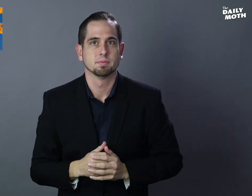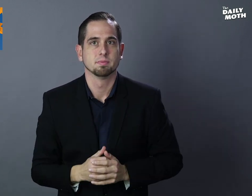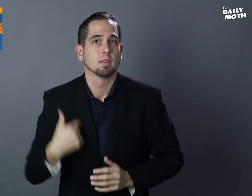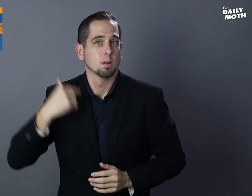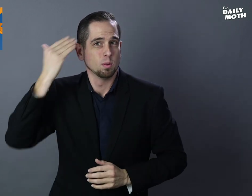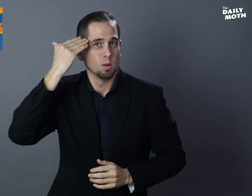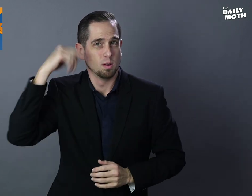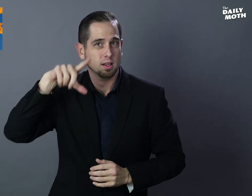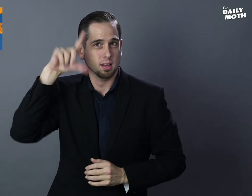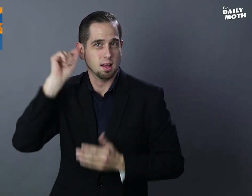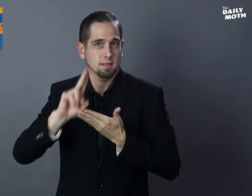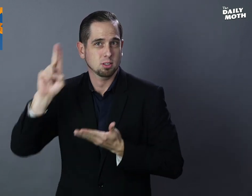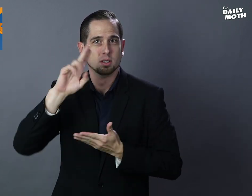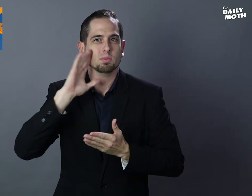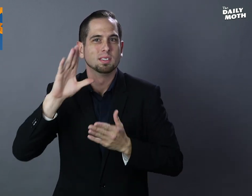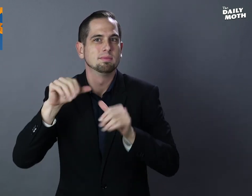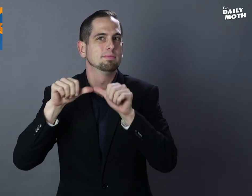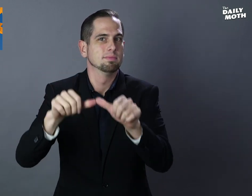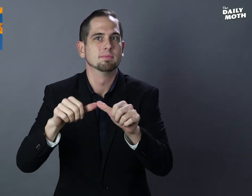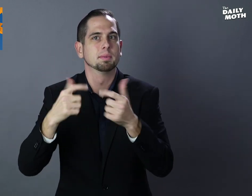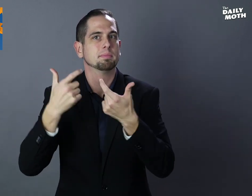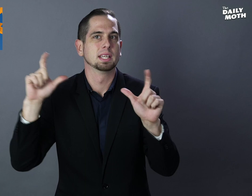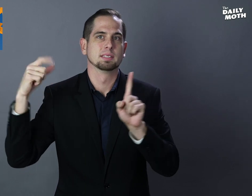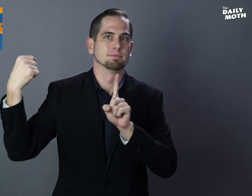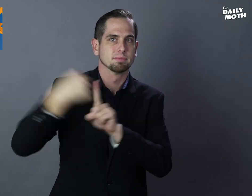I know that Gallaudet will continue to play a big part in